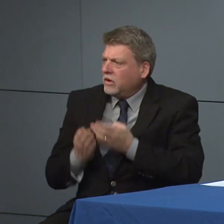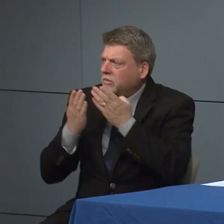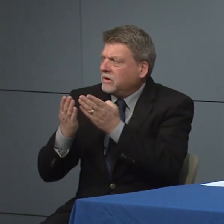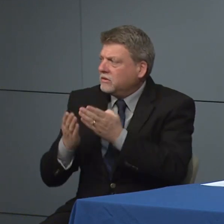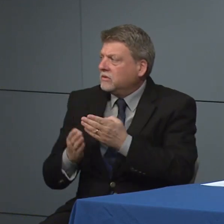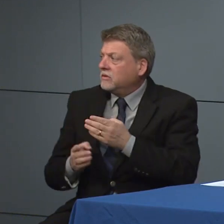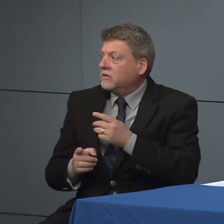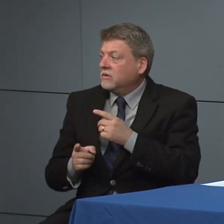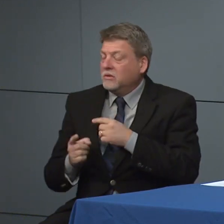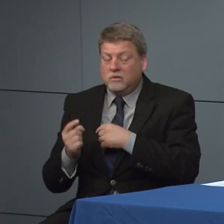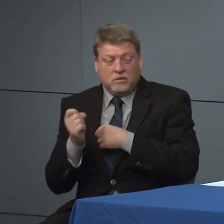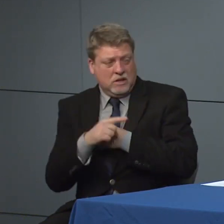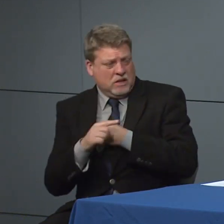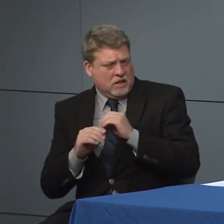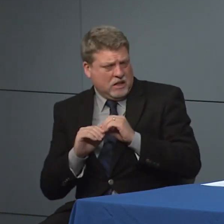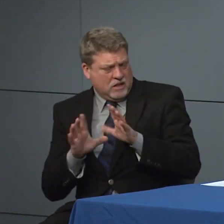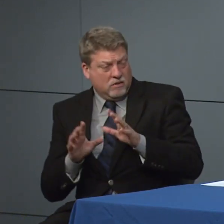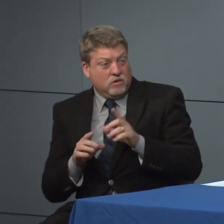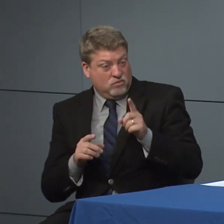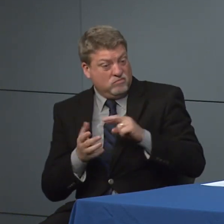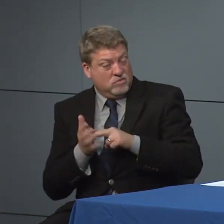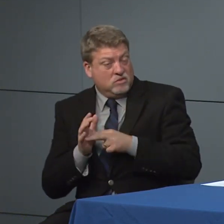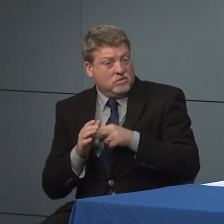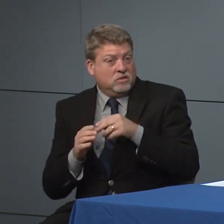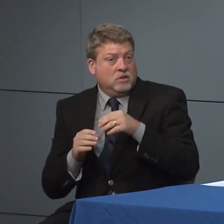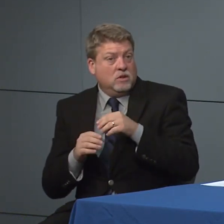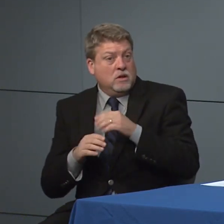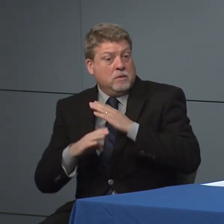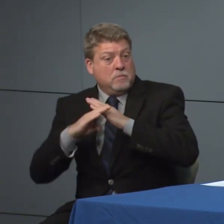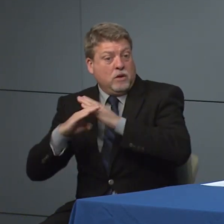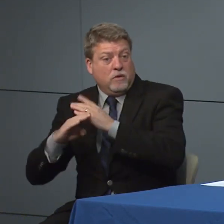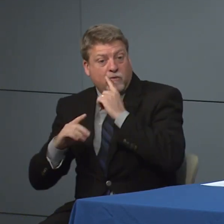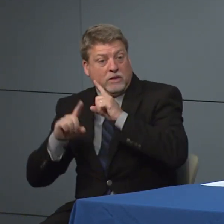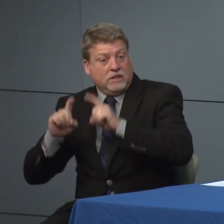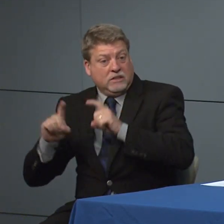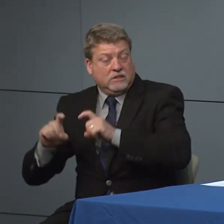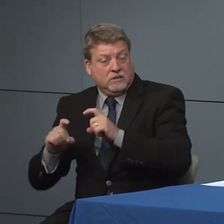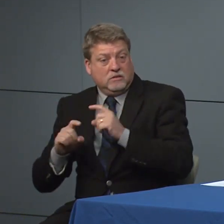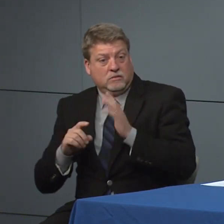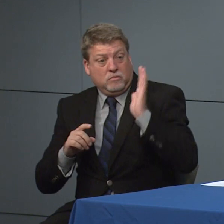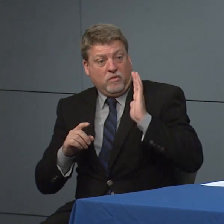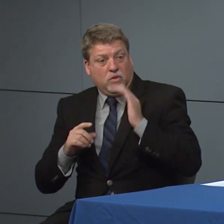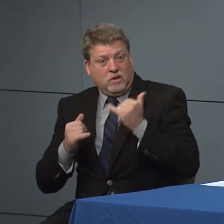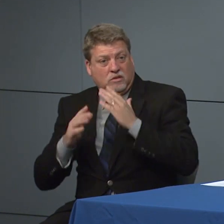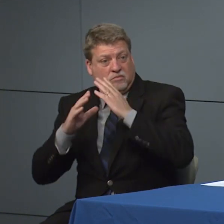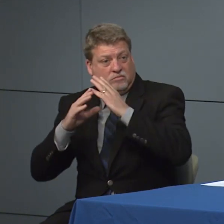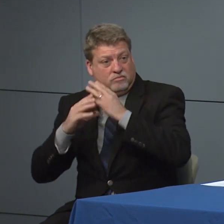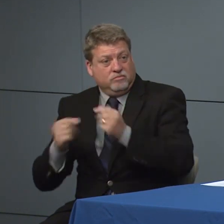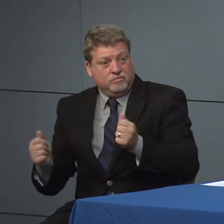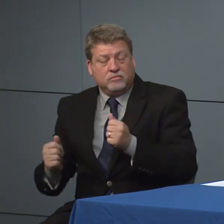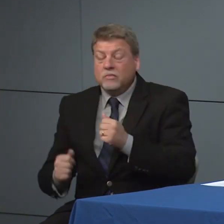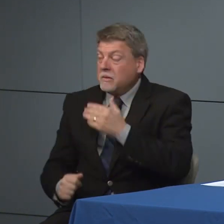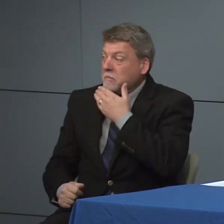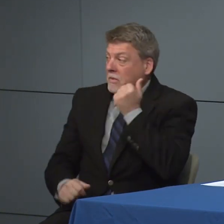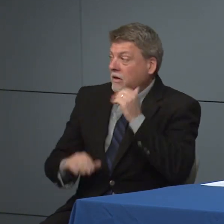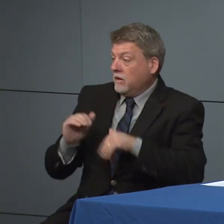And from that the Kings last thing you feel like that the barriers testing had been alleviate. I think that we're in a better place today than they